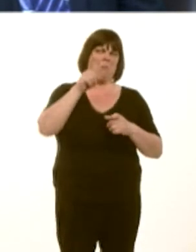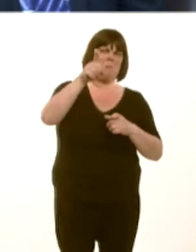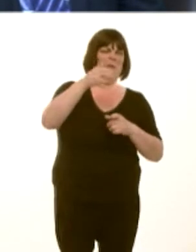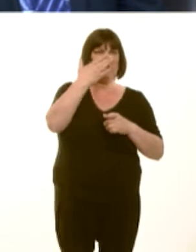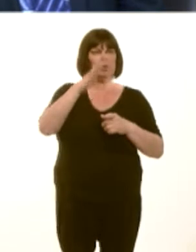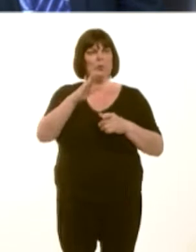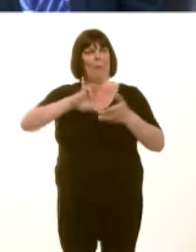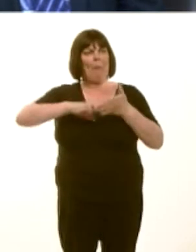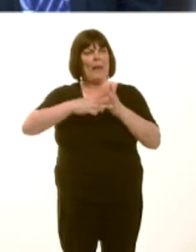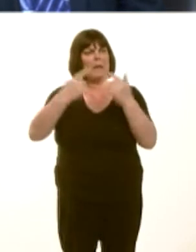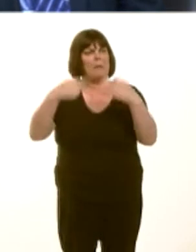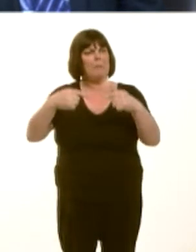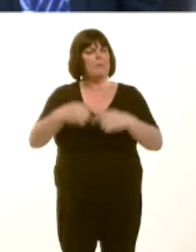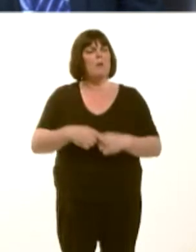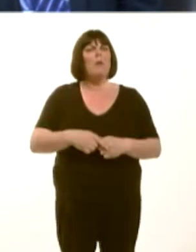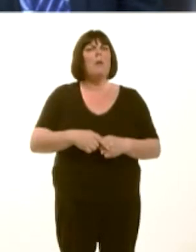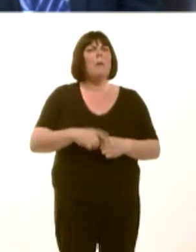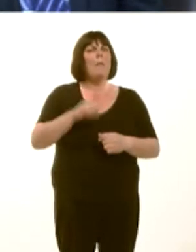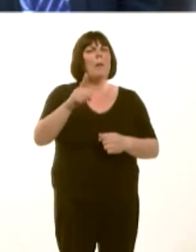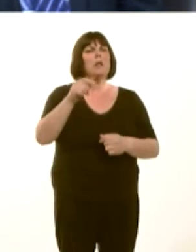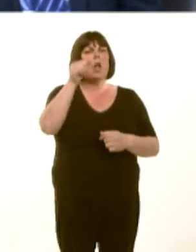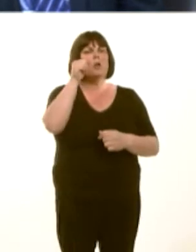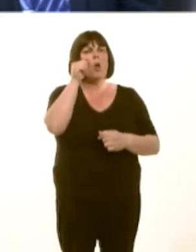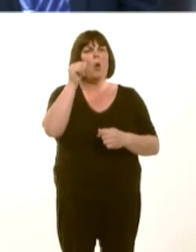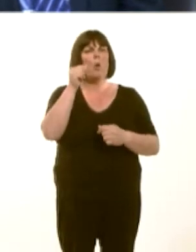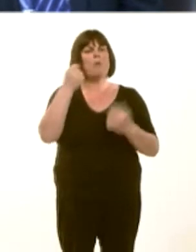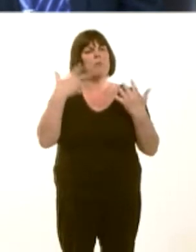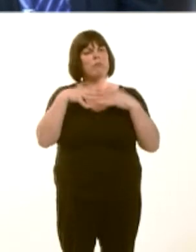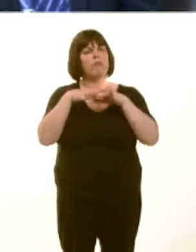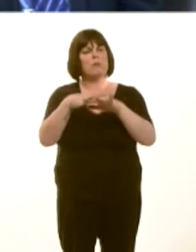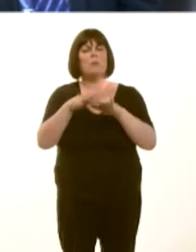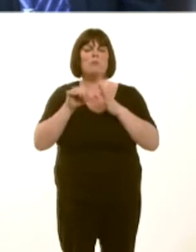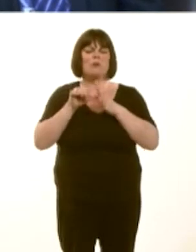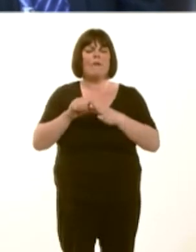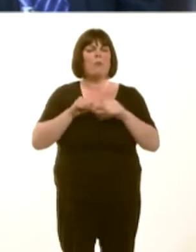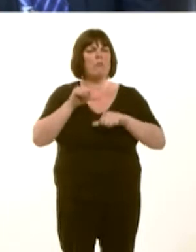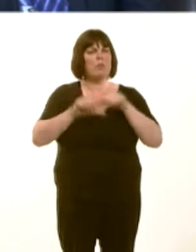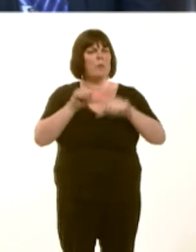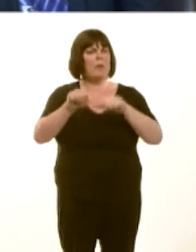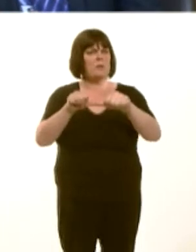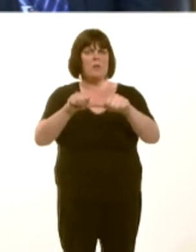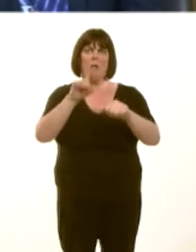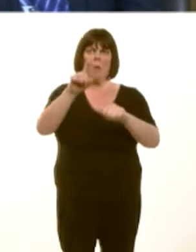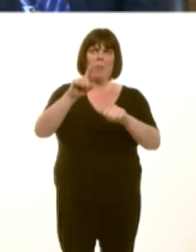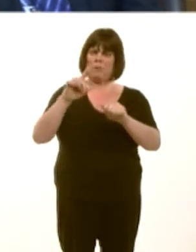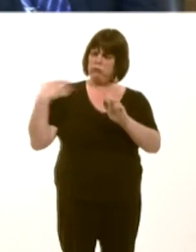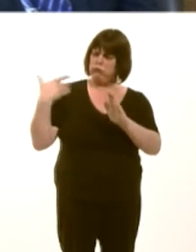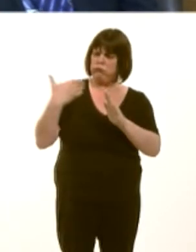has been a difficult birthóthat much is trueóthe good progress thatís been made since is continued.